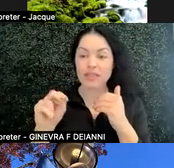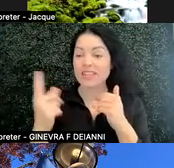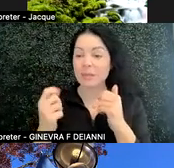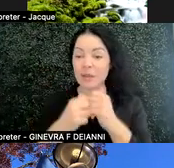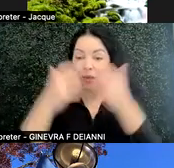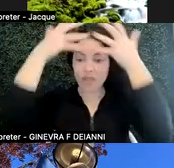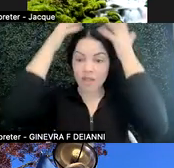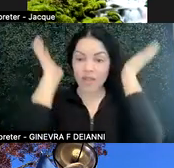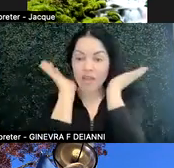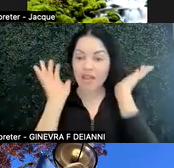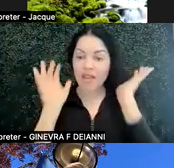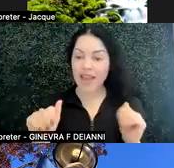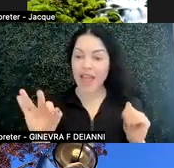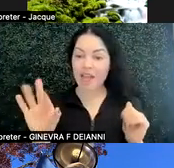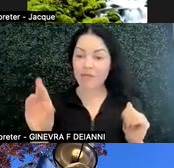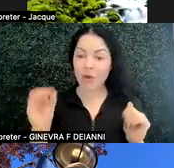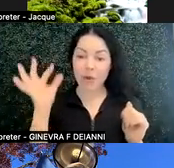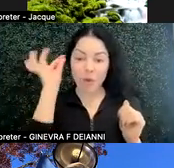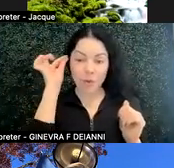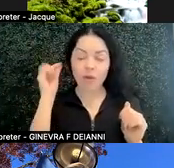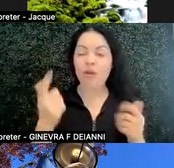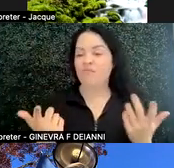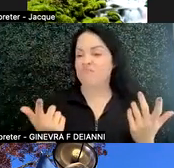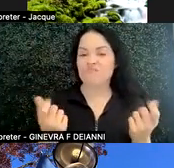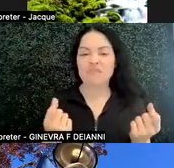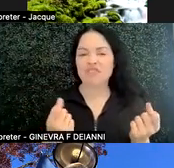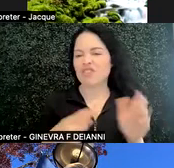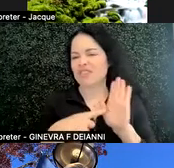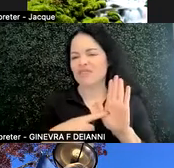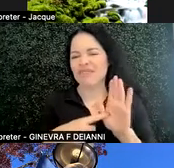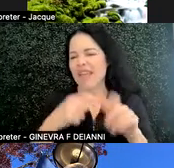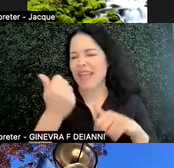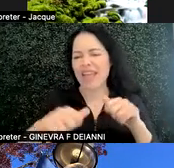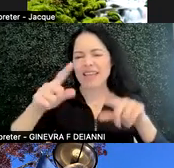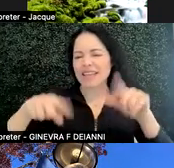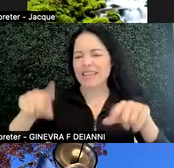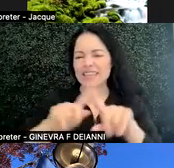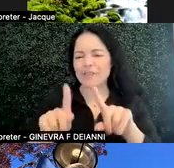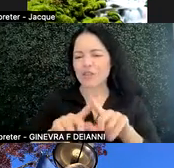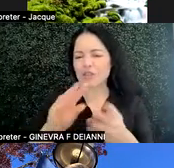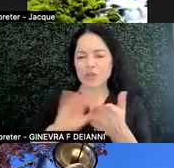So just an example that any different student could use a pronoun that you may not be expecting.